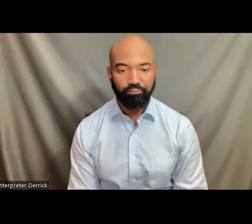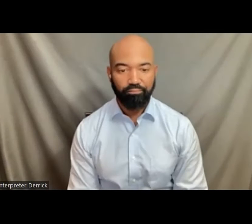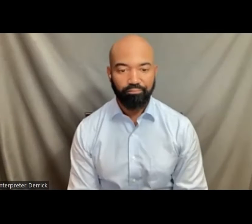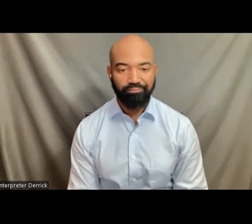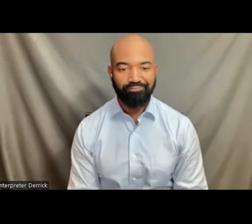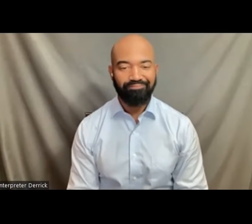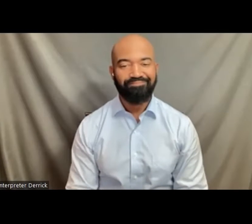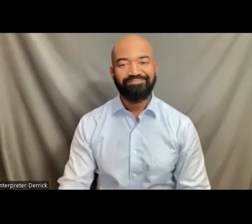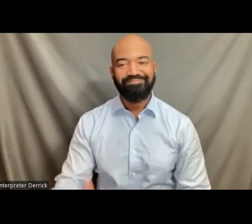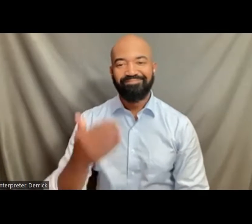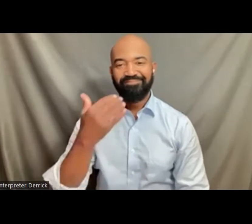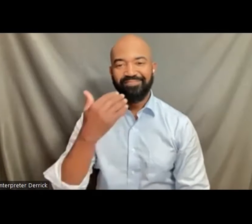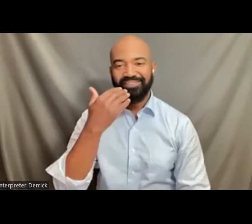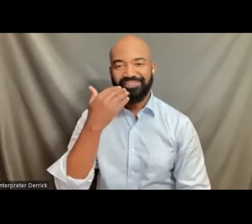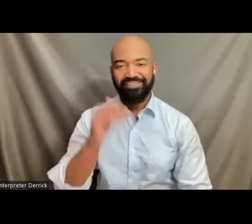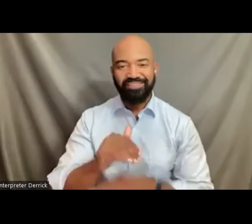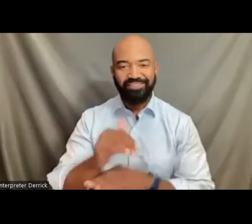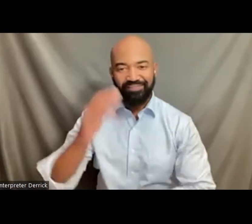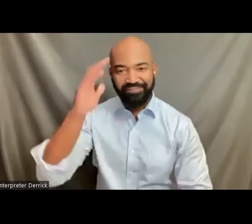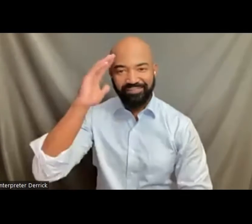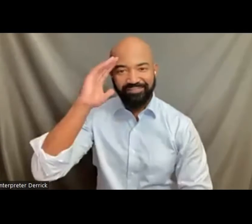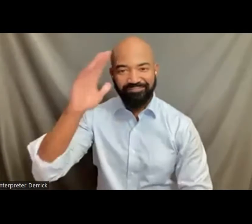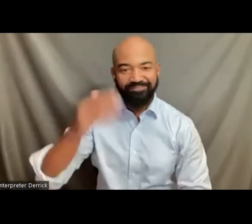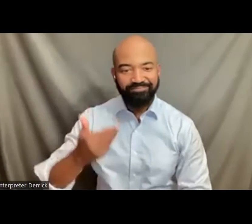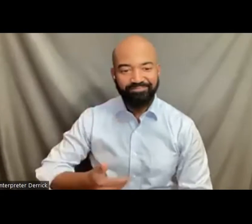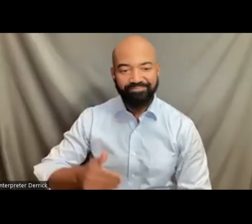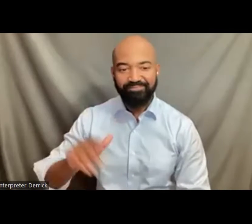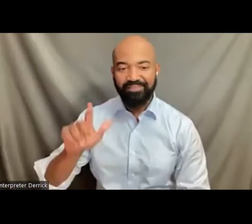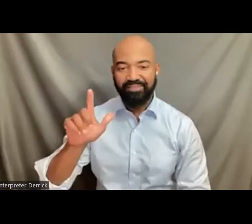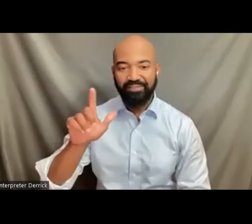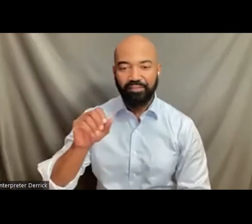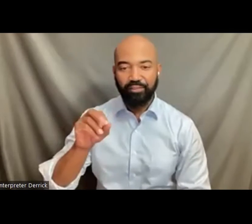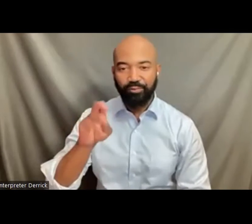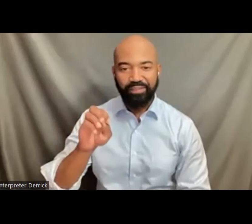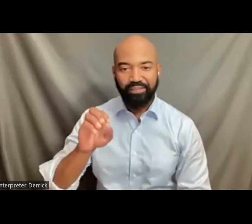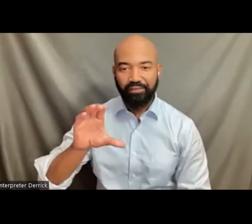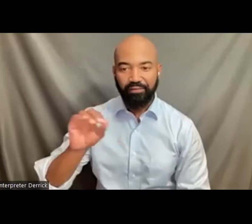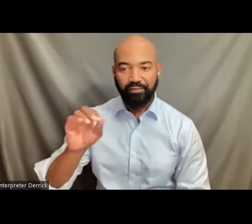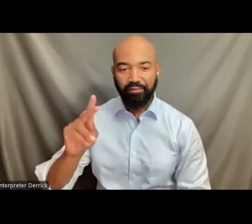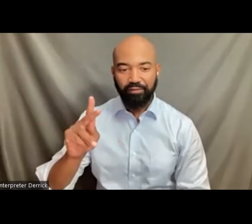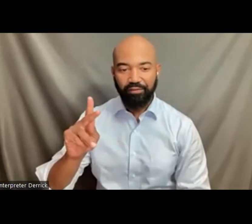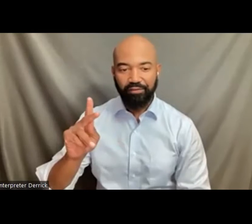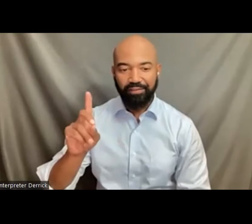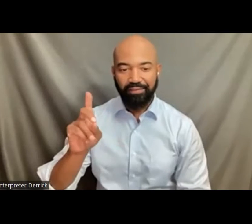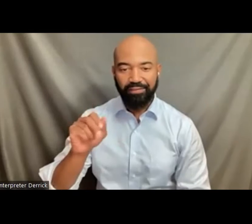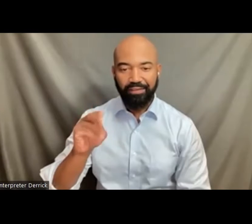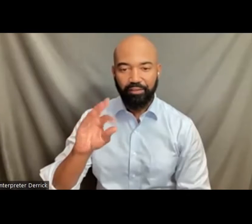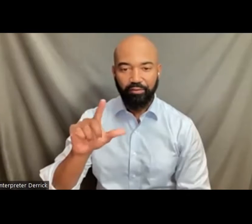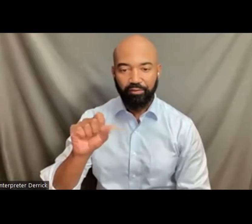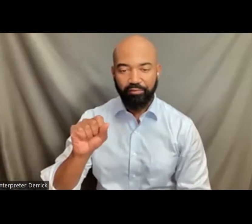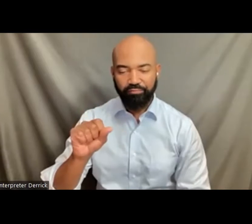Good evening. This is Loree Cook-Daniels for FORGE's Policy and Program Director